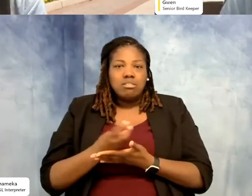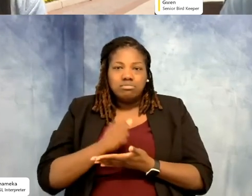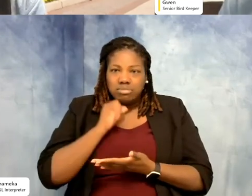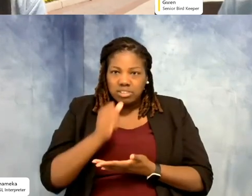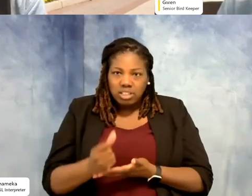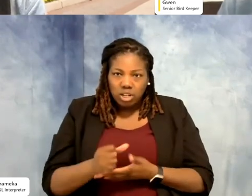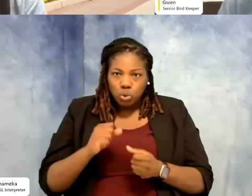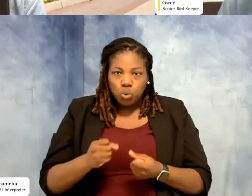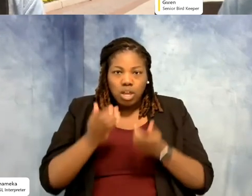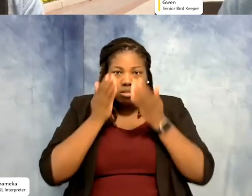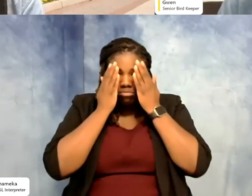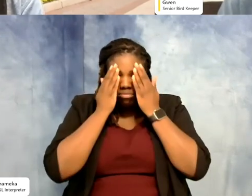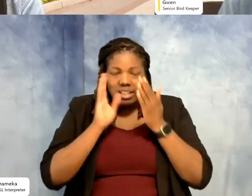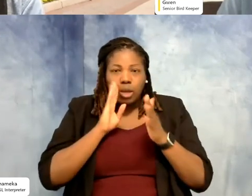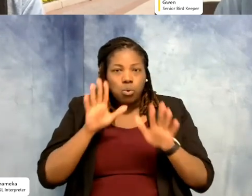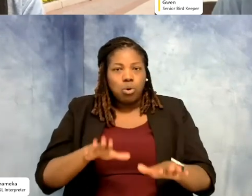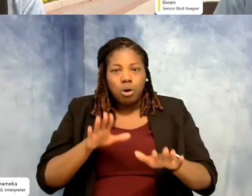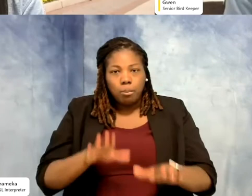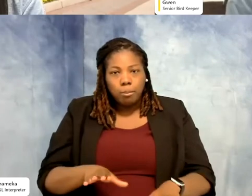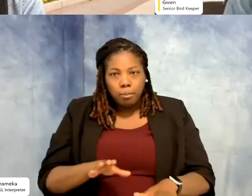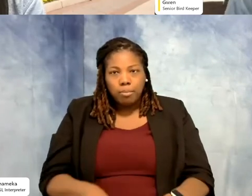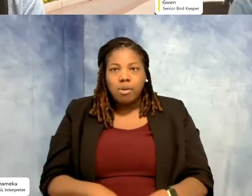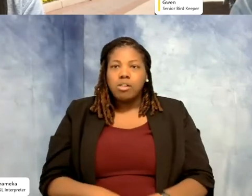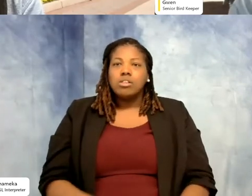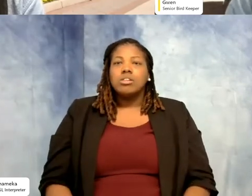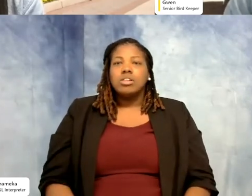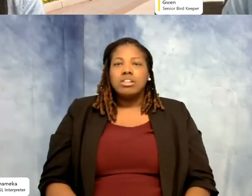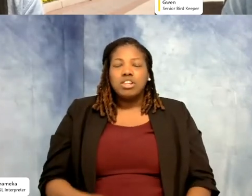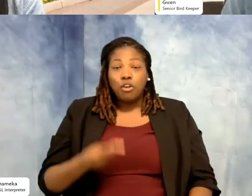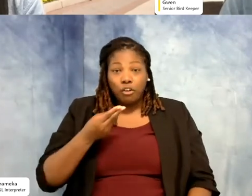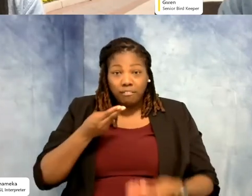eyes there, calm them down. We can continue to give them their food that they like to keep them calm